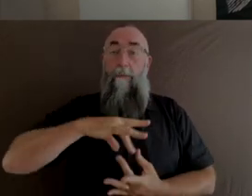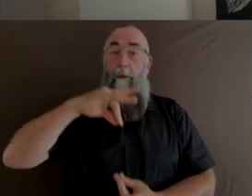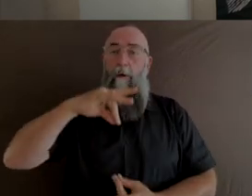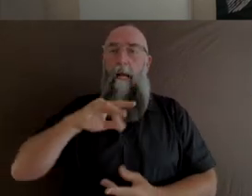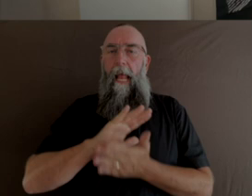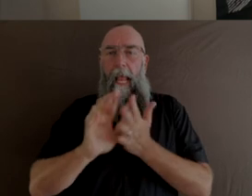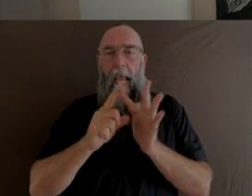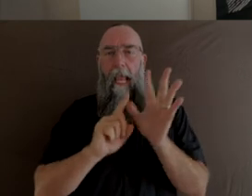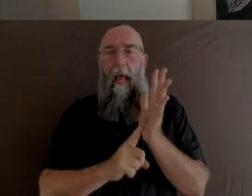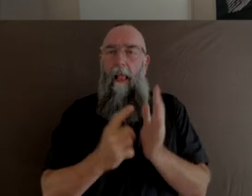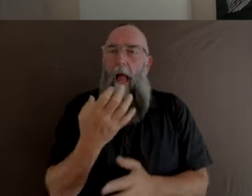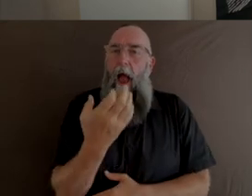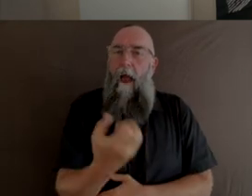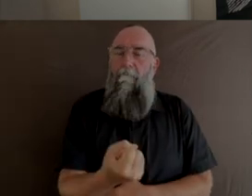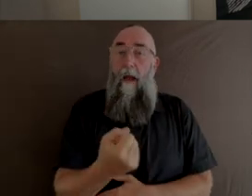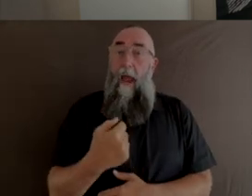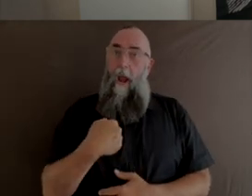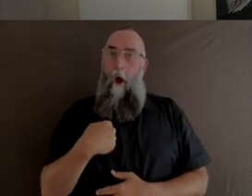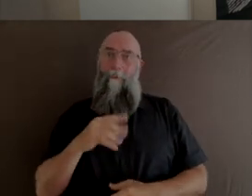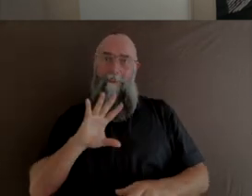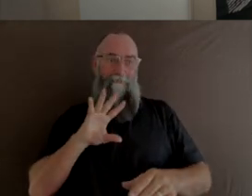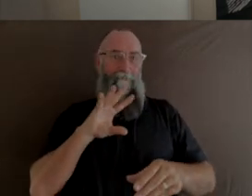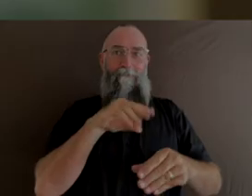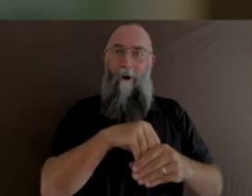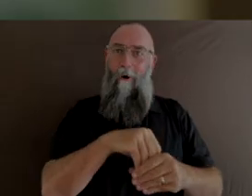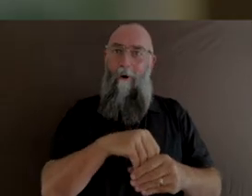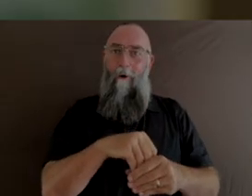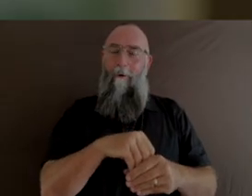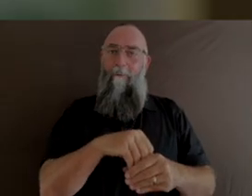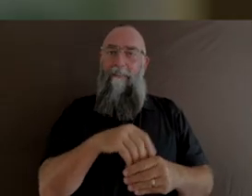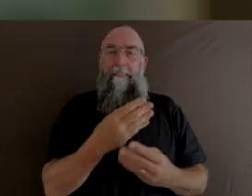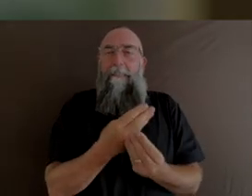And I knew I was participating in something sacred